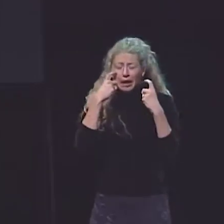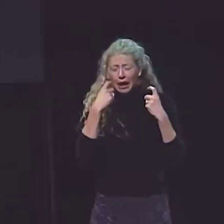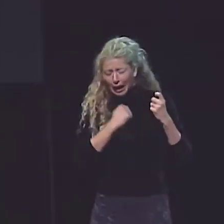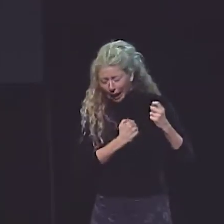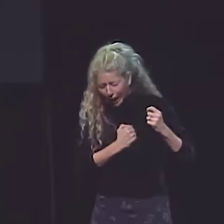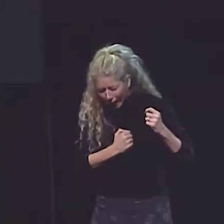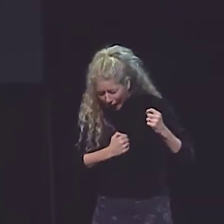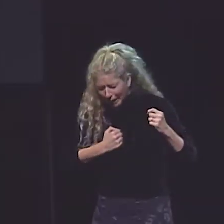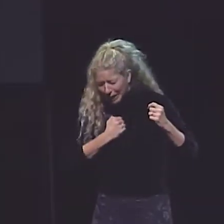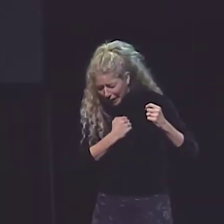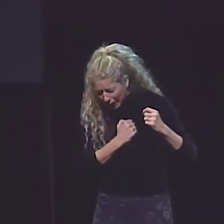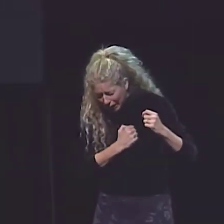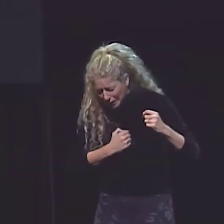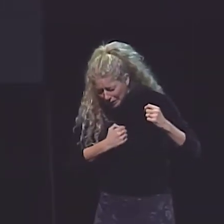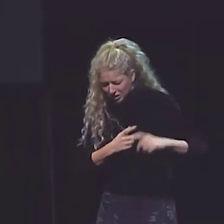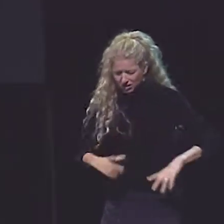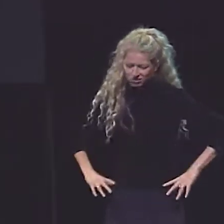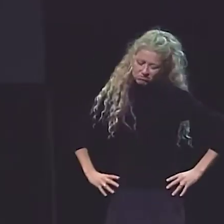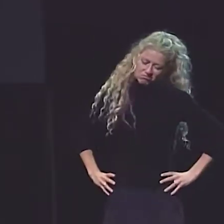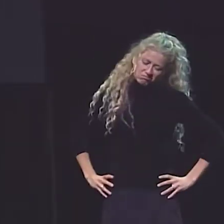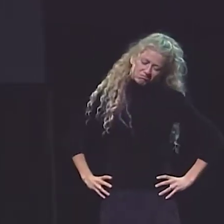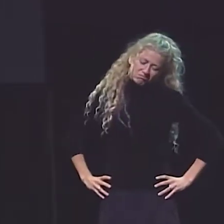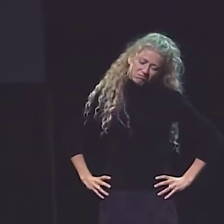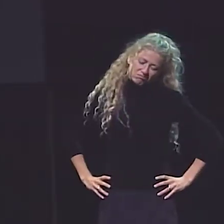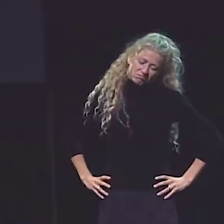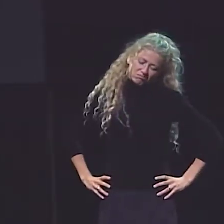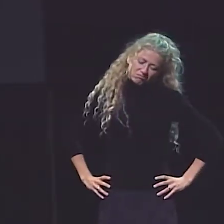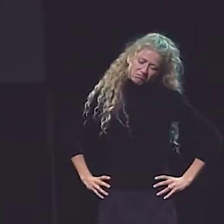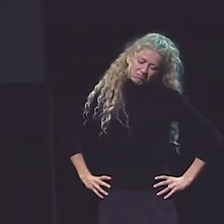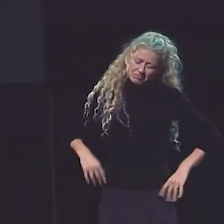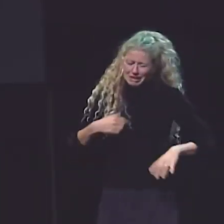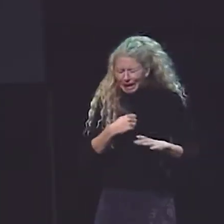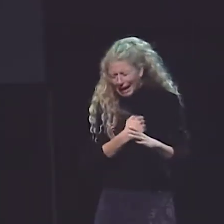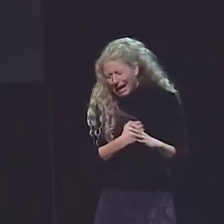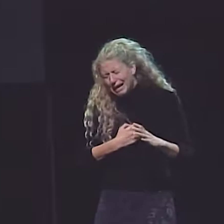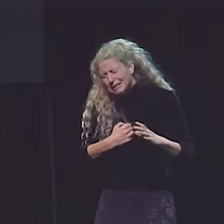I CRIED. "I'M SO SORRY, I'M SO SORRY.